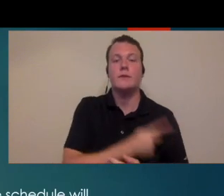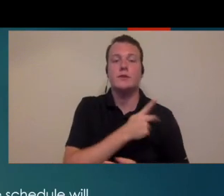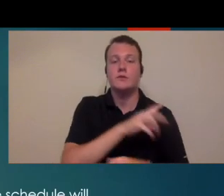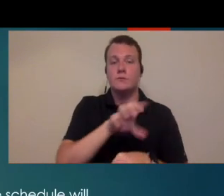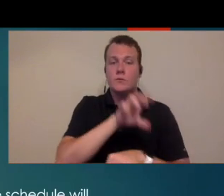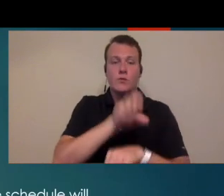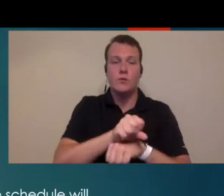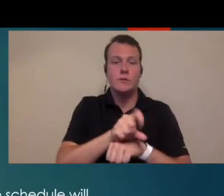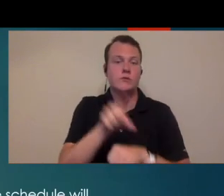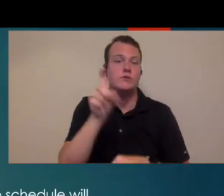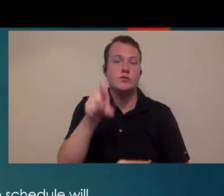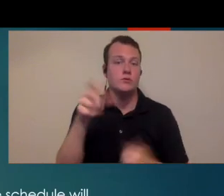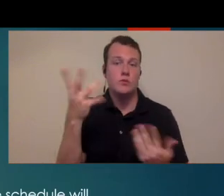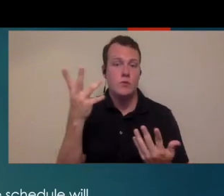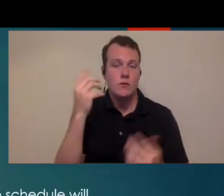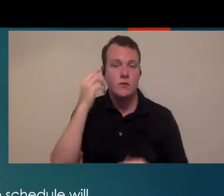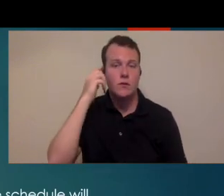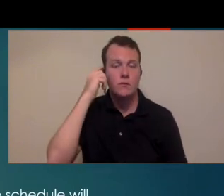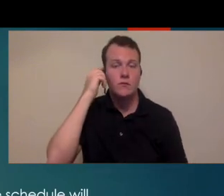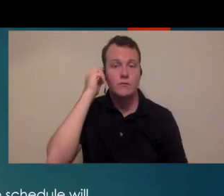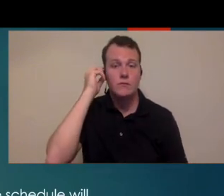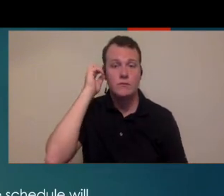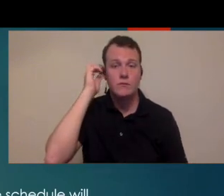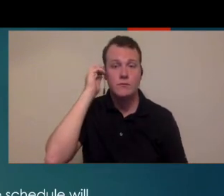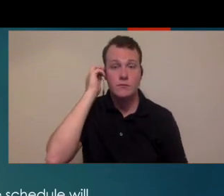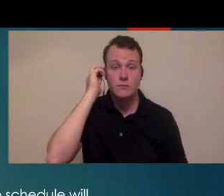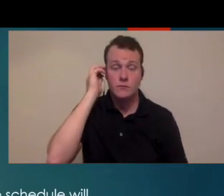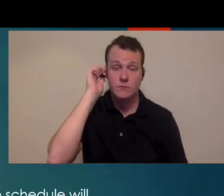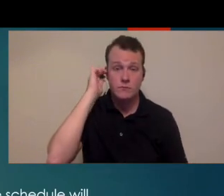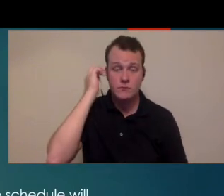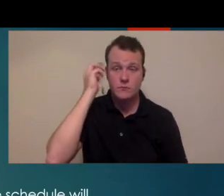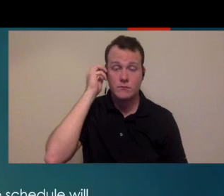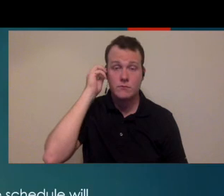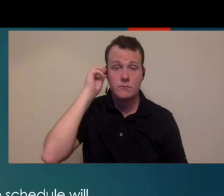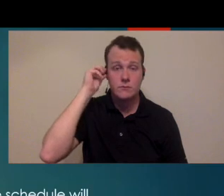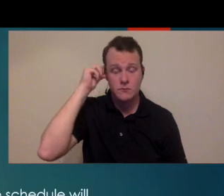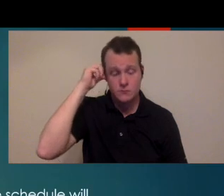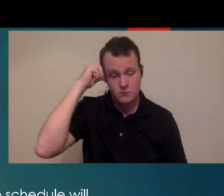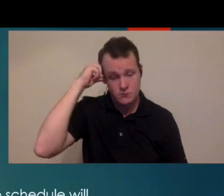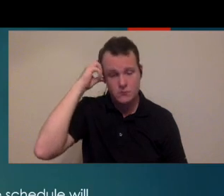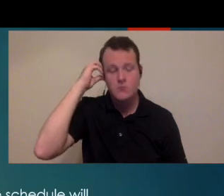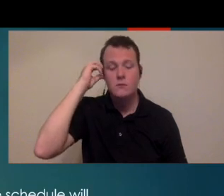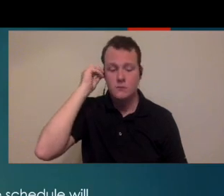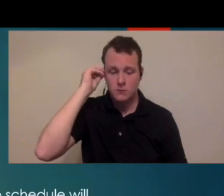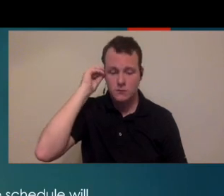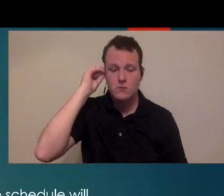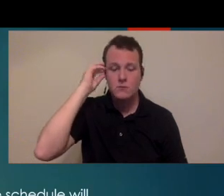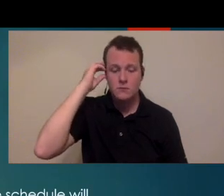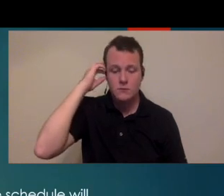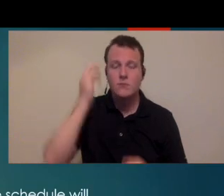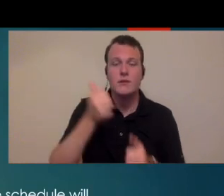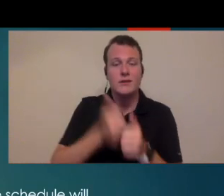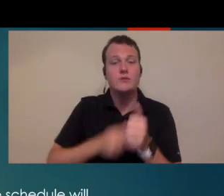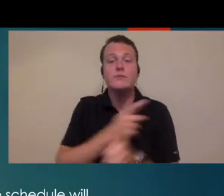of how long those should be again in every patient encounter there's a lot of